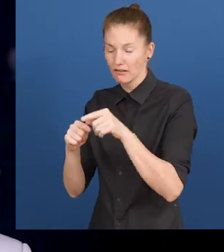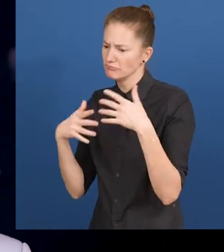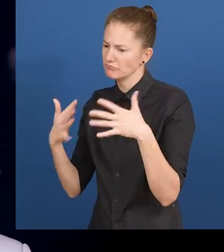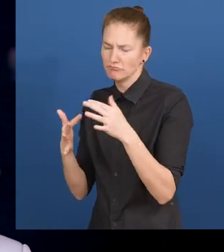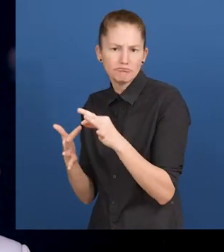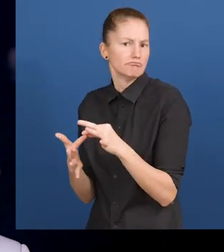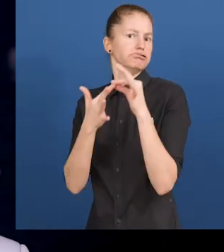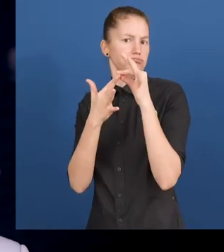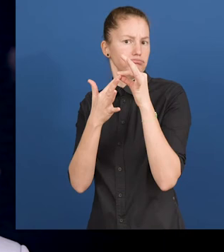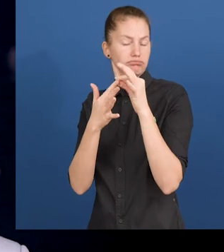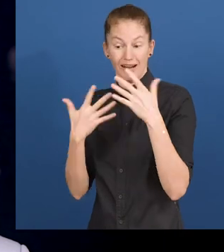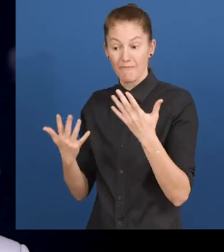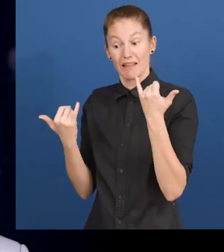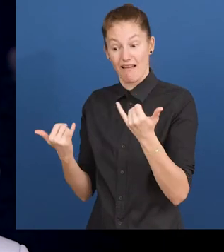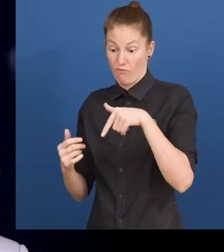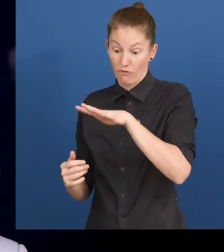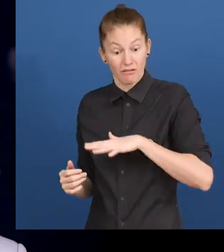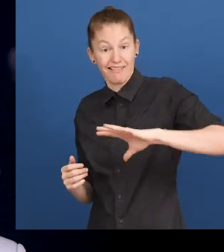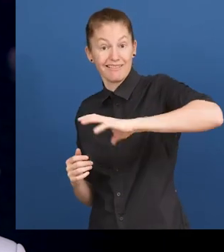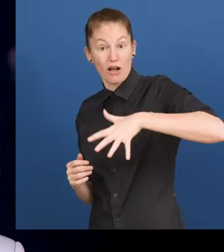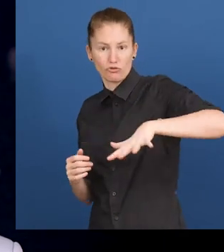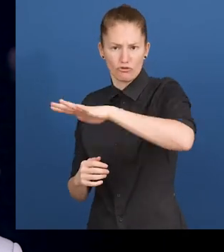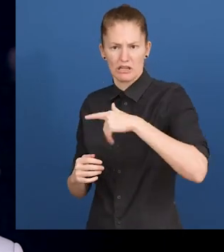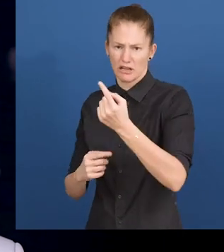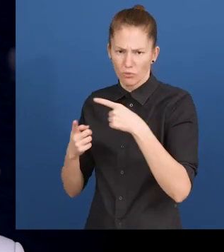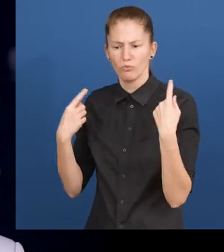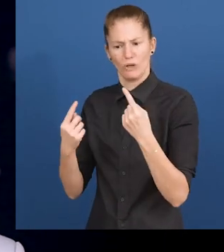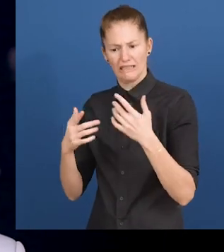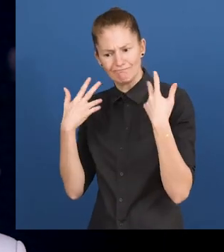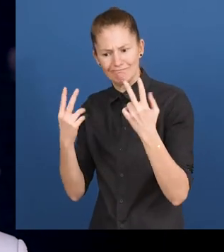becomes an issue in all public policies in our country.